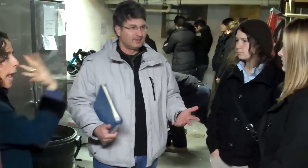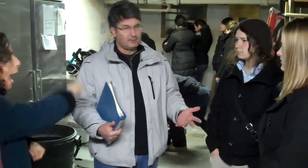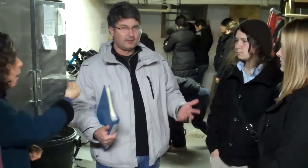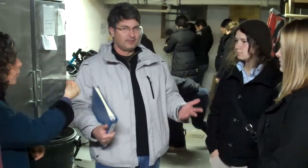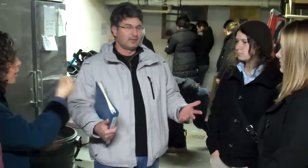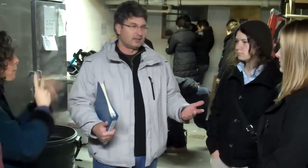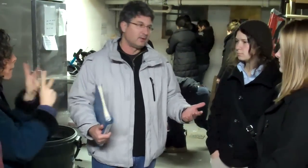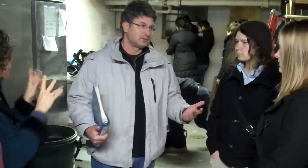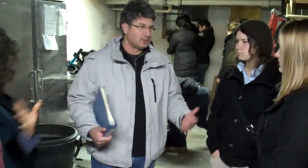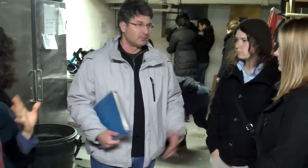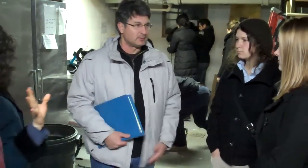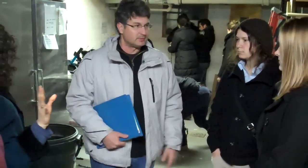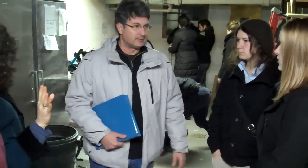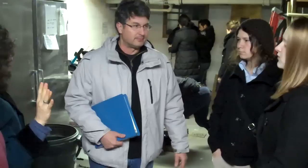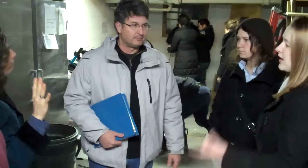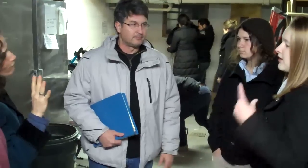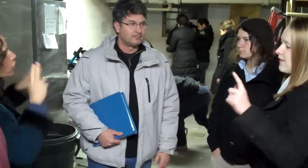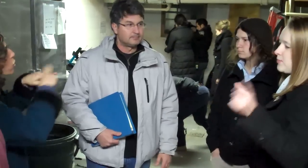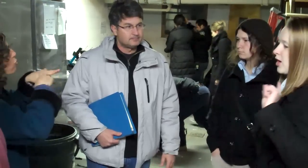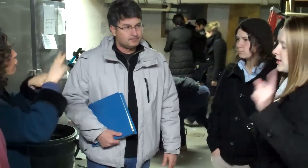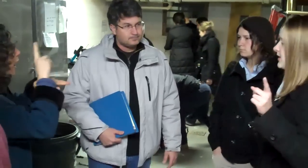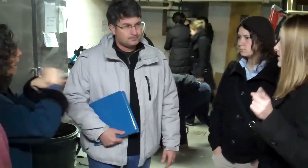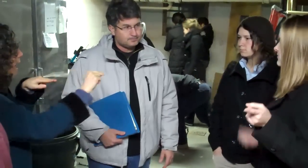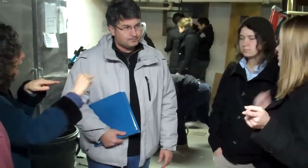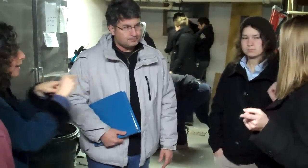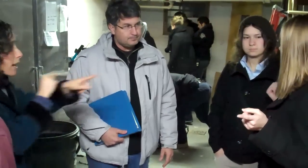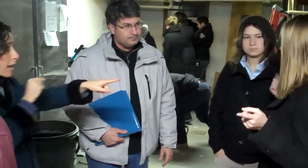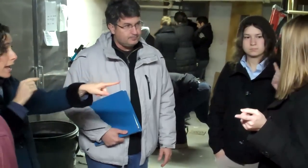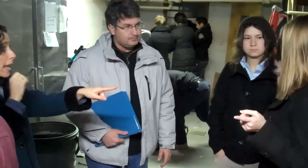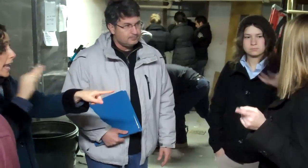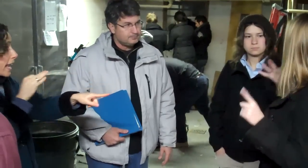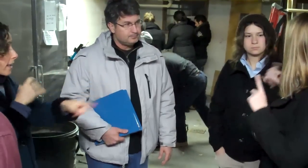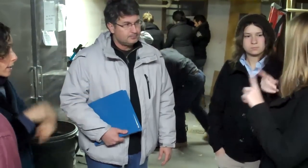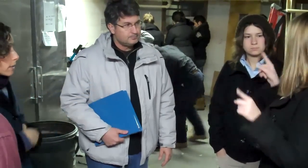because if you turn around and scoot right out they may feel like it is over.